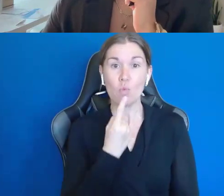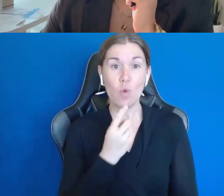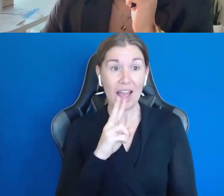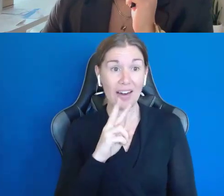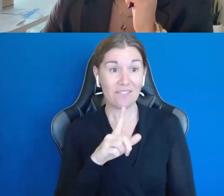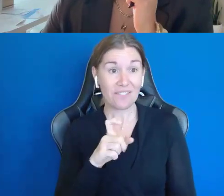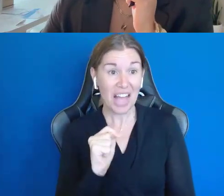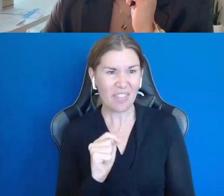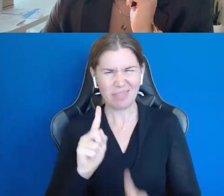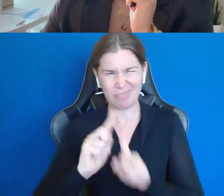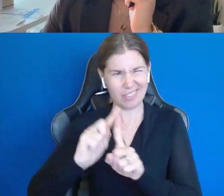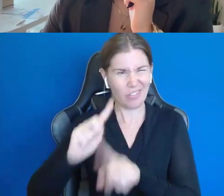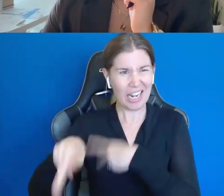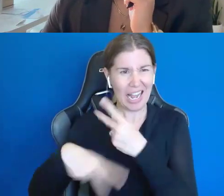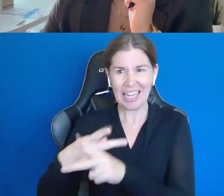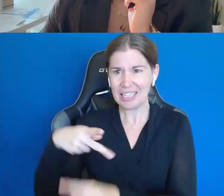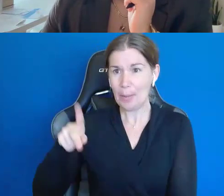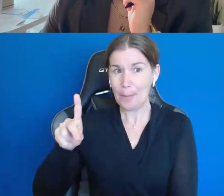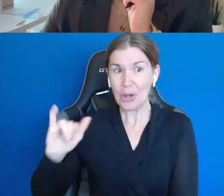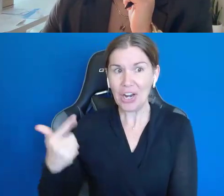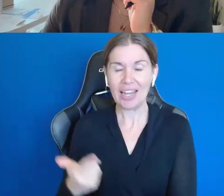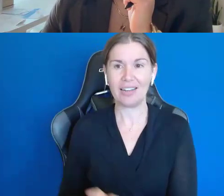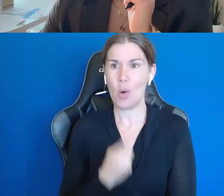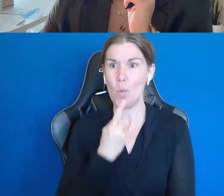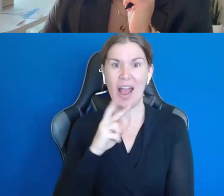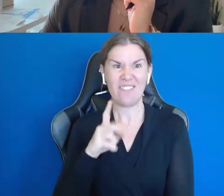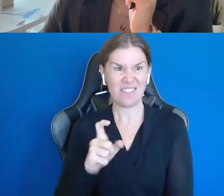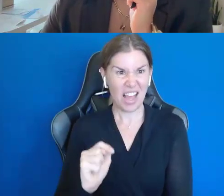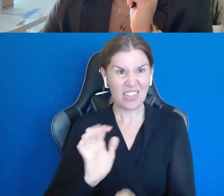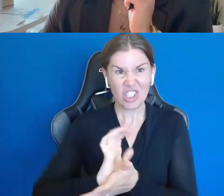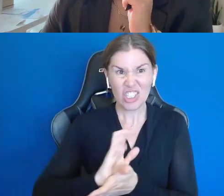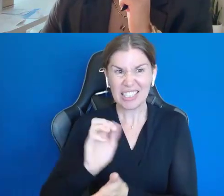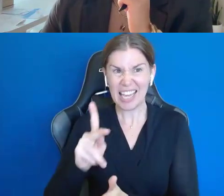poke cake, a red velvet cheesecake, just lots of different desserts, but our staple and